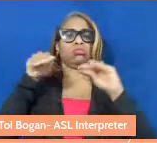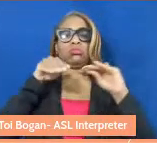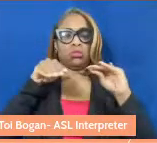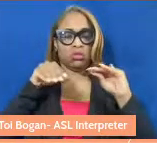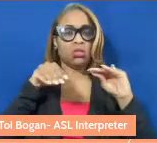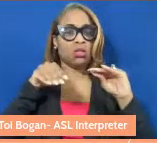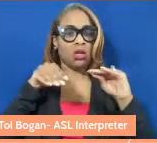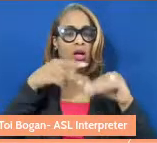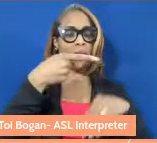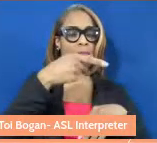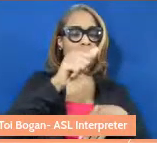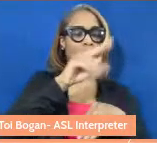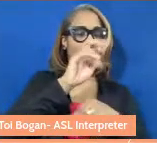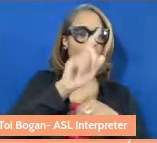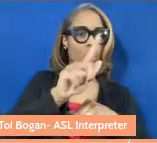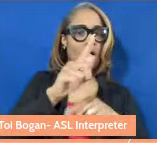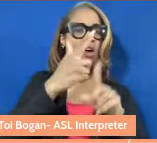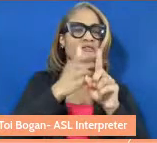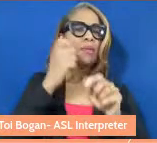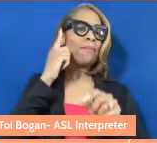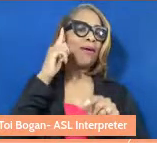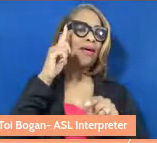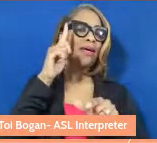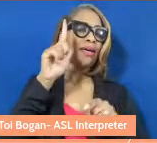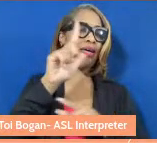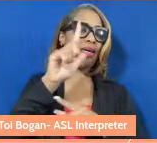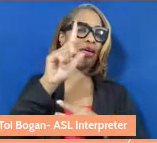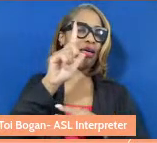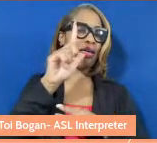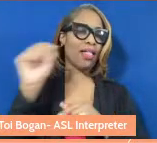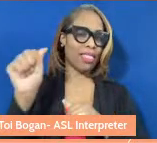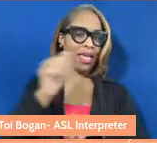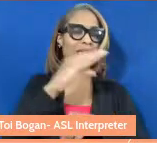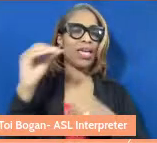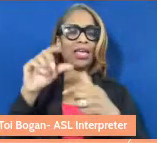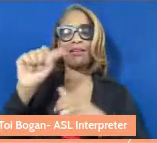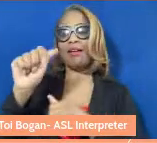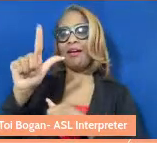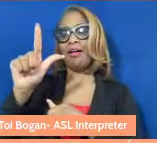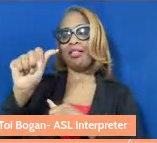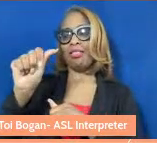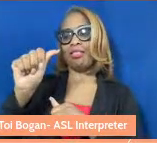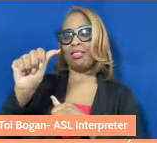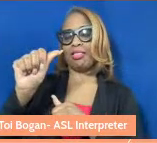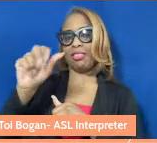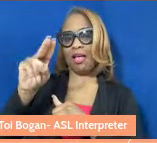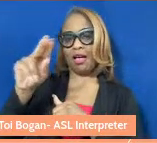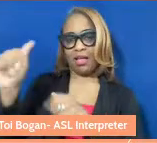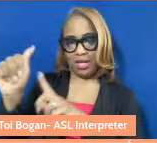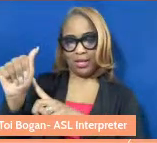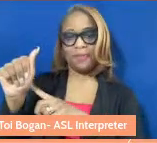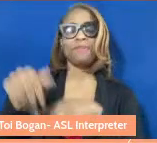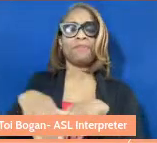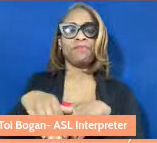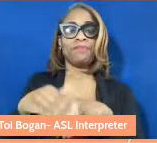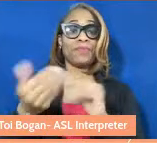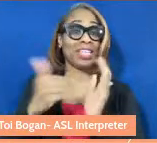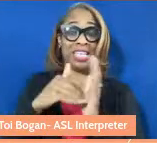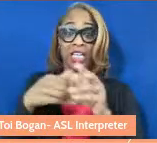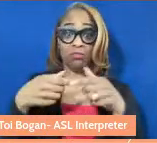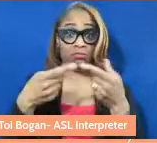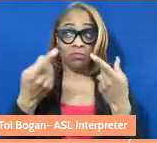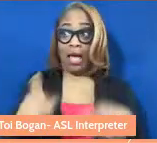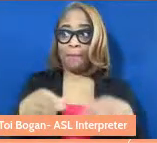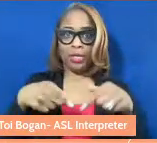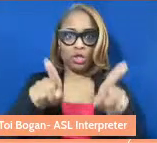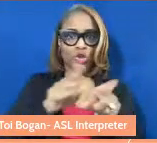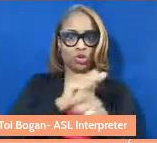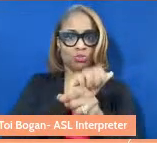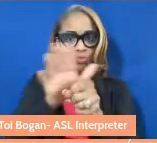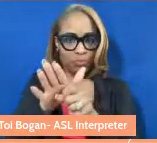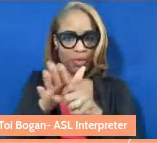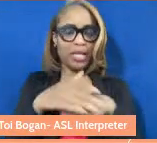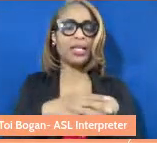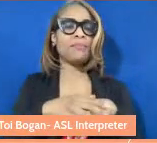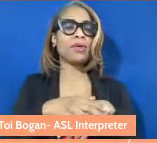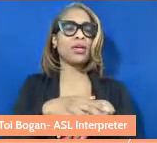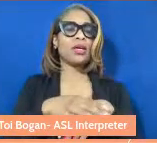Paul from LA and Alana. And again, it was in the midst of the pandemic. My neighborhood just